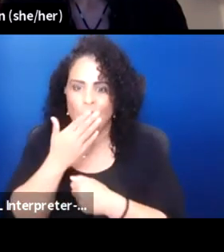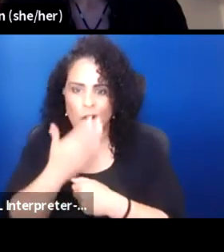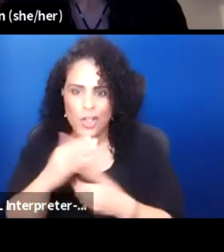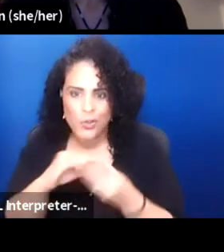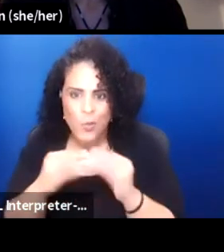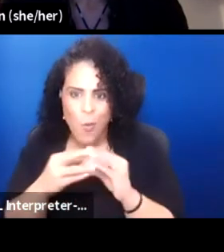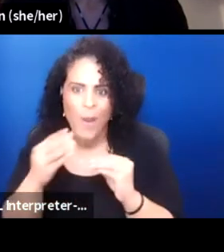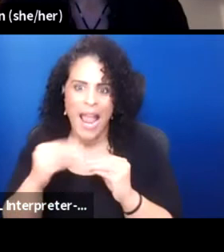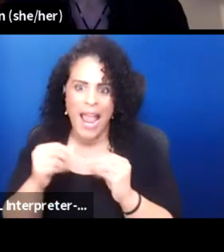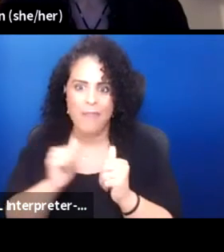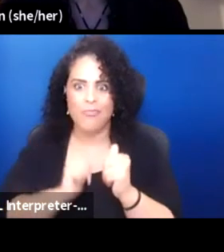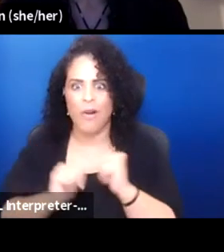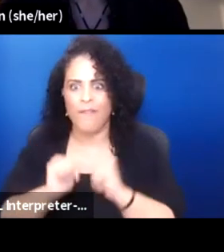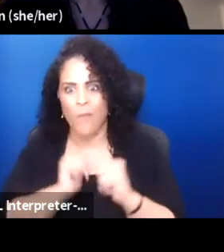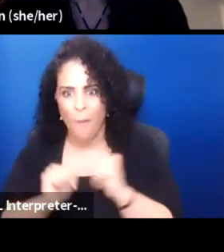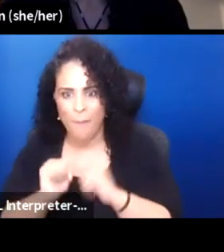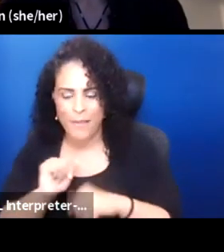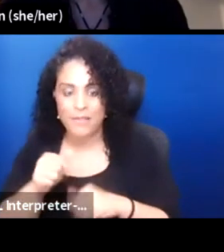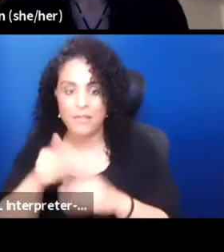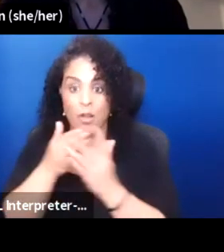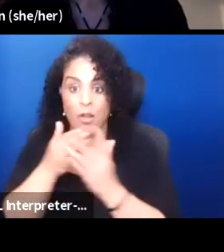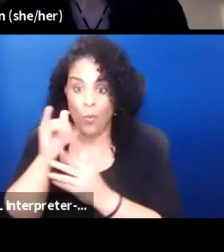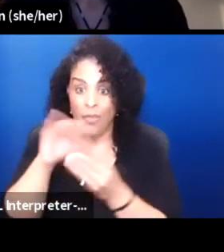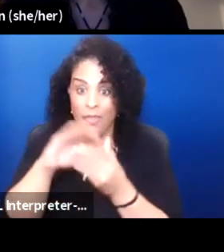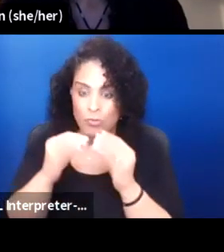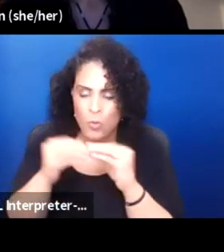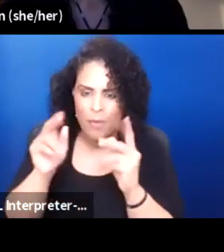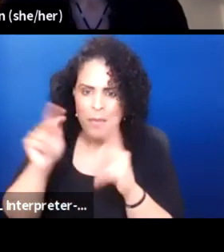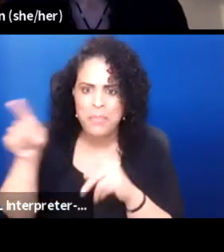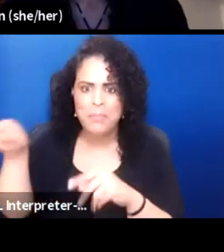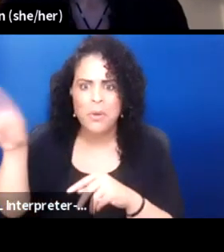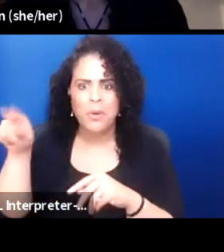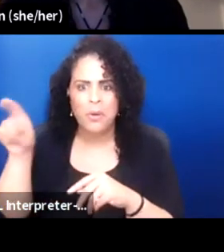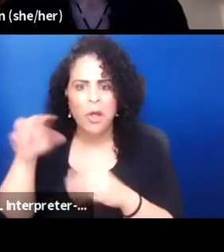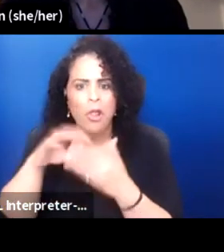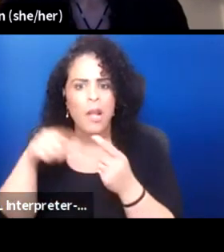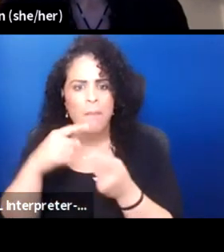And through those stories, these people are actually learning about colonization